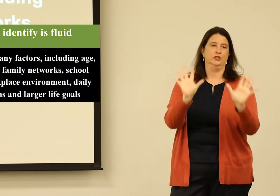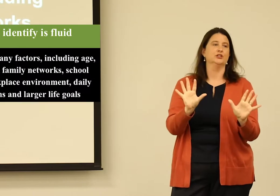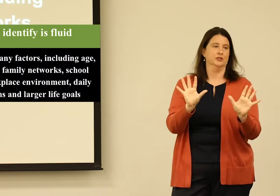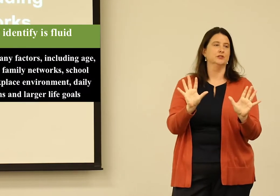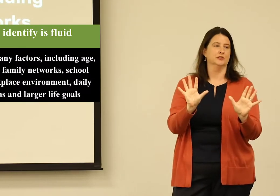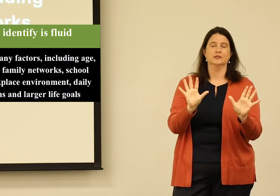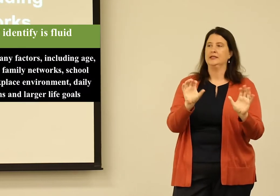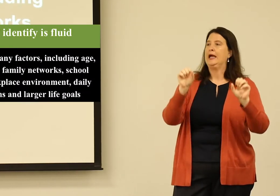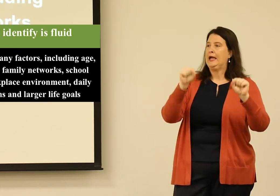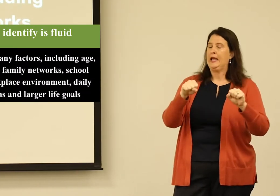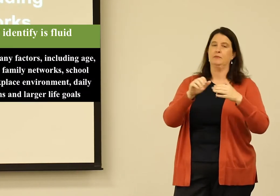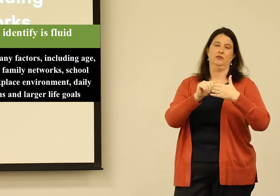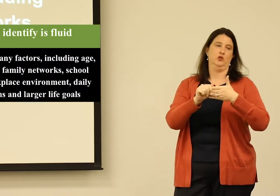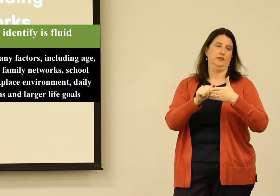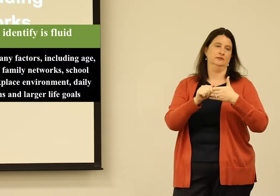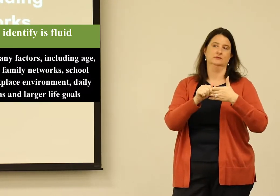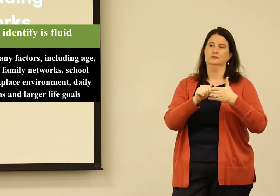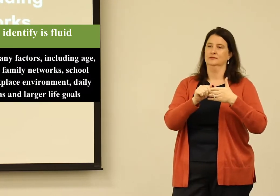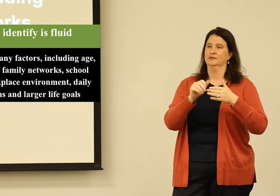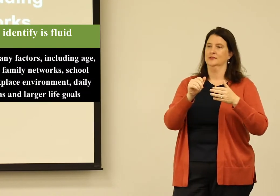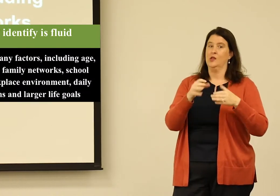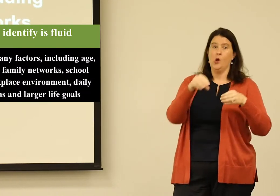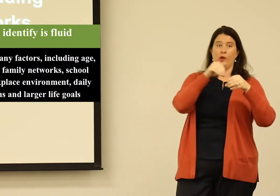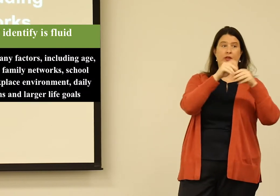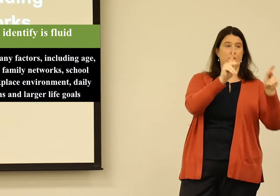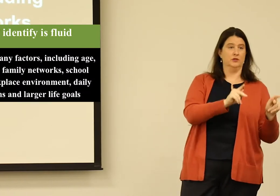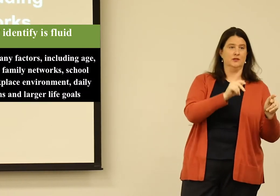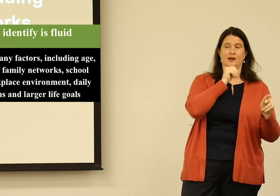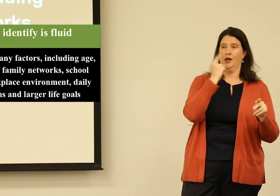So in being an inclusive definition, it helps clarify that